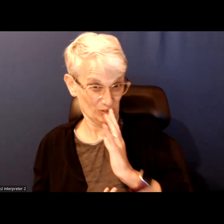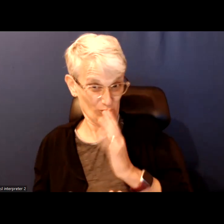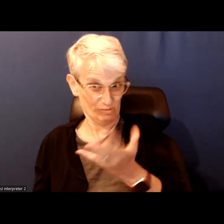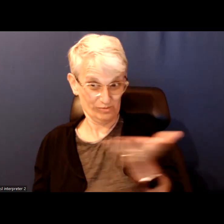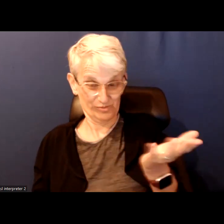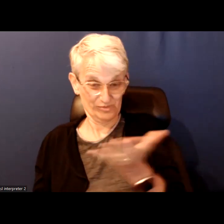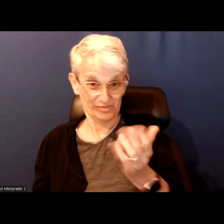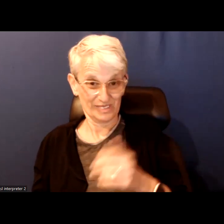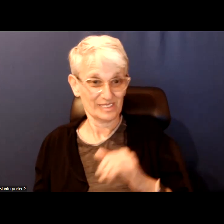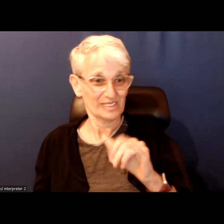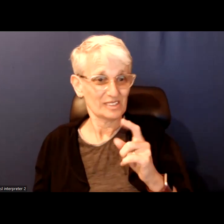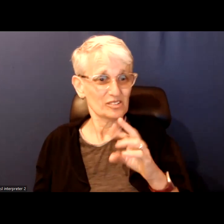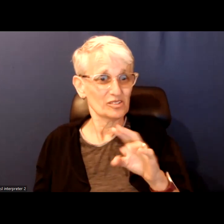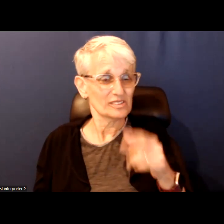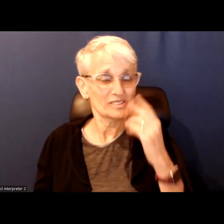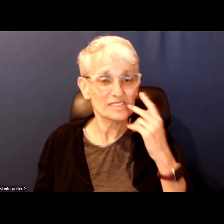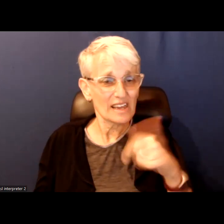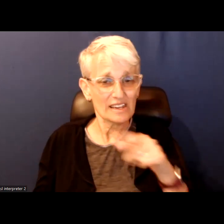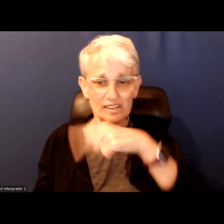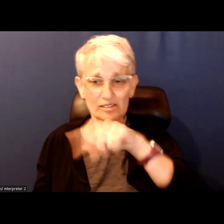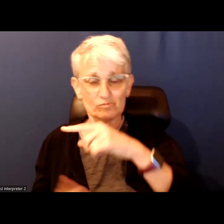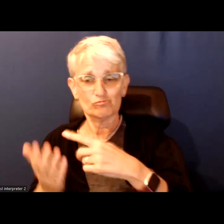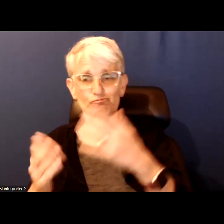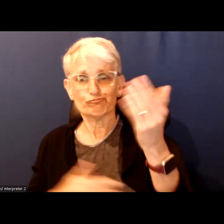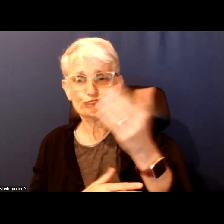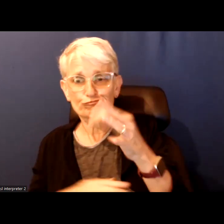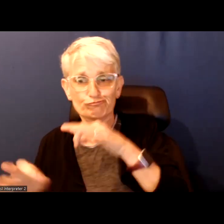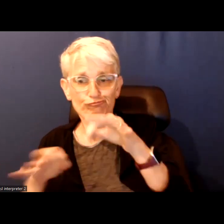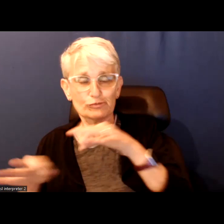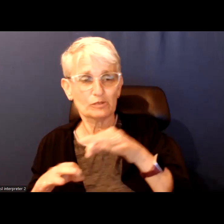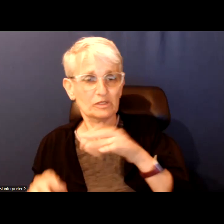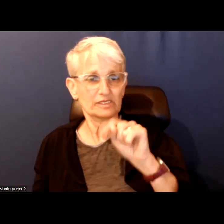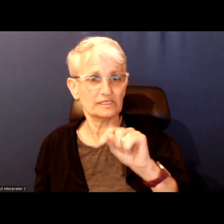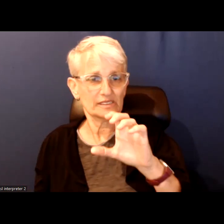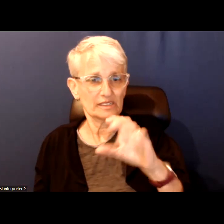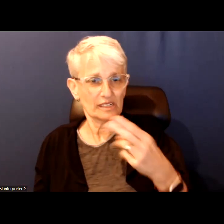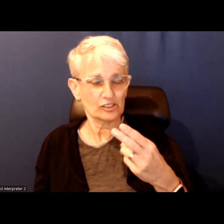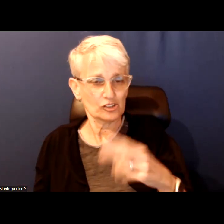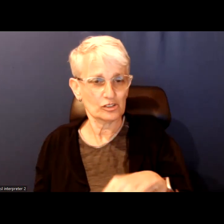Inori, any platforms touching the TCH and or the social housing we list?